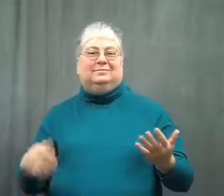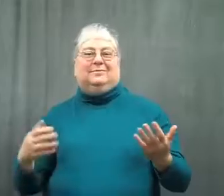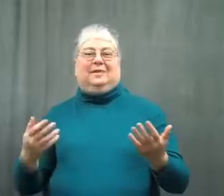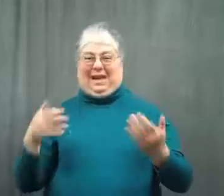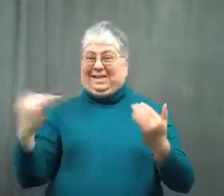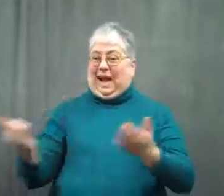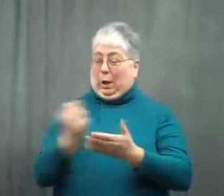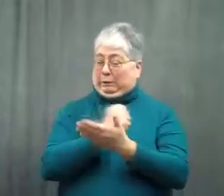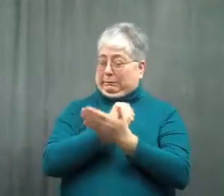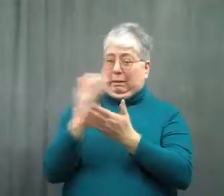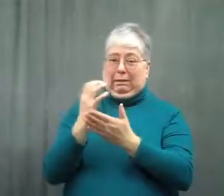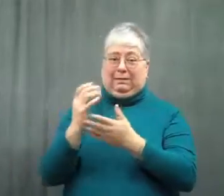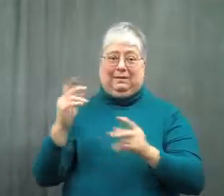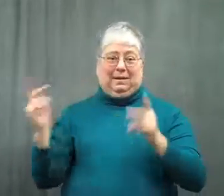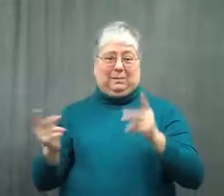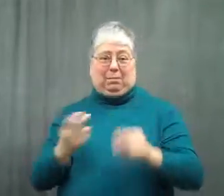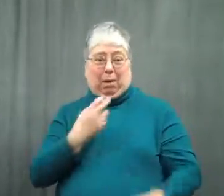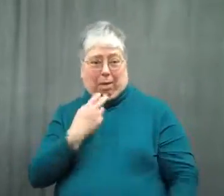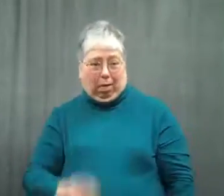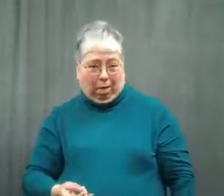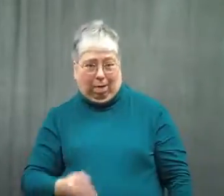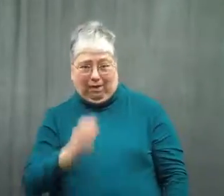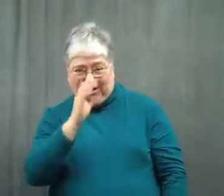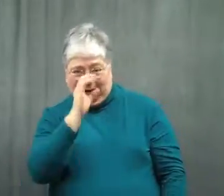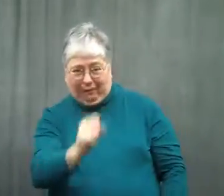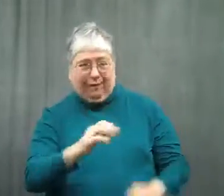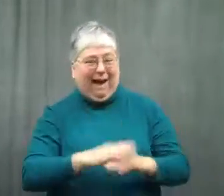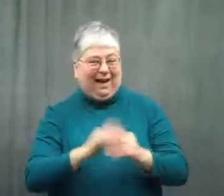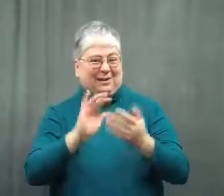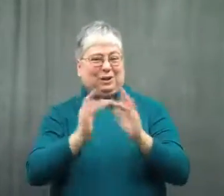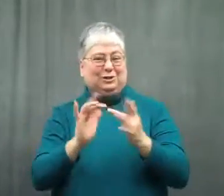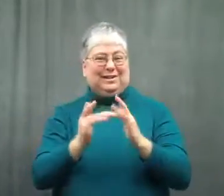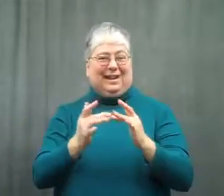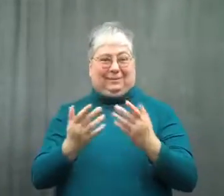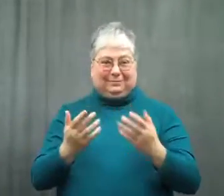They hit the internet and people watched them and were shocked.